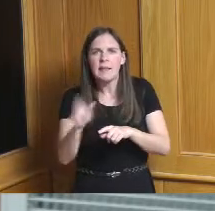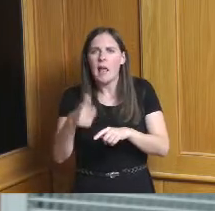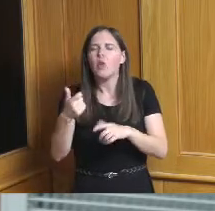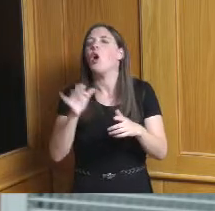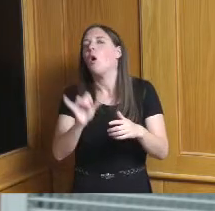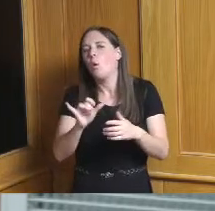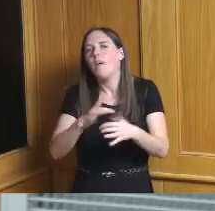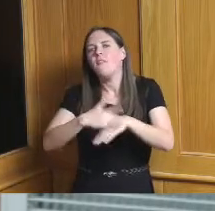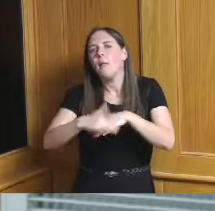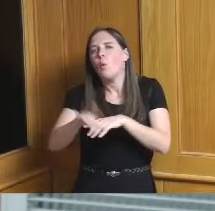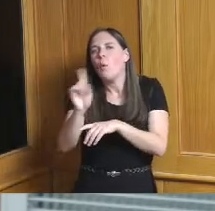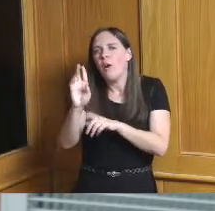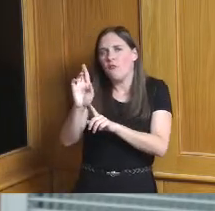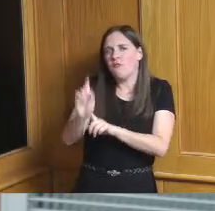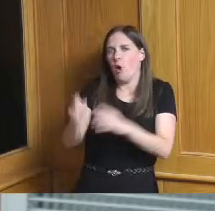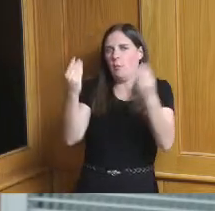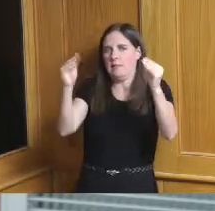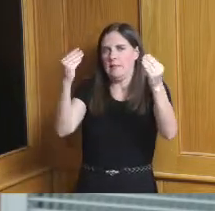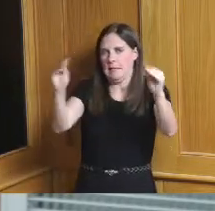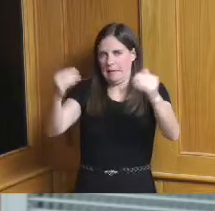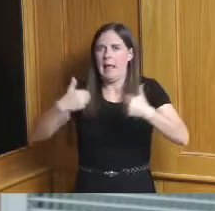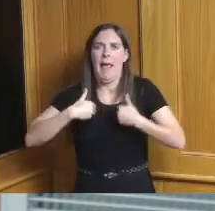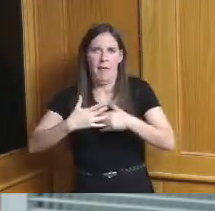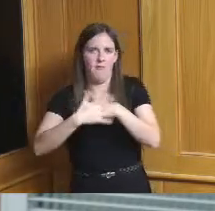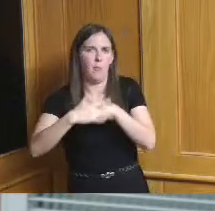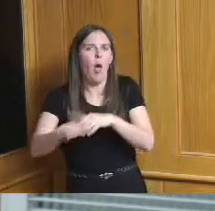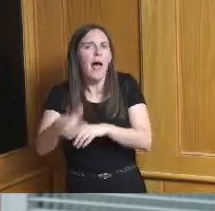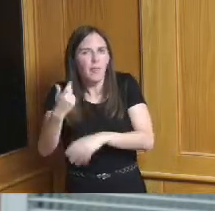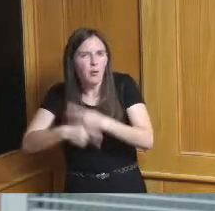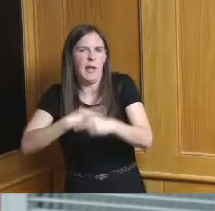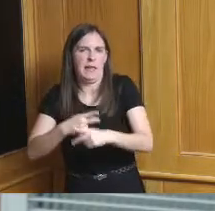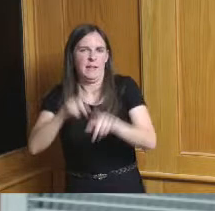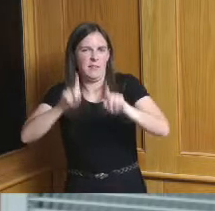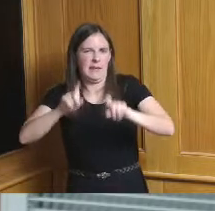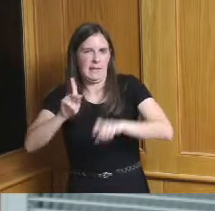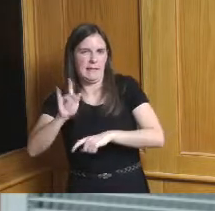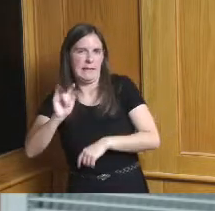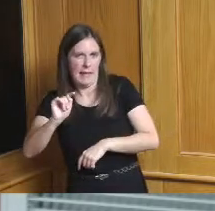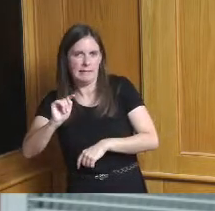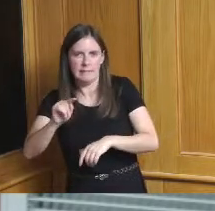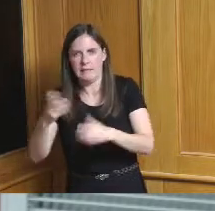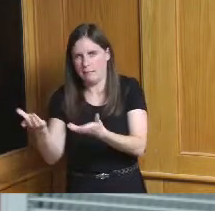other locations like that if you wanted an at-home test kit great thank you and that's in addition to